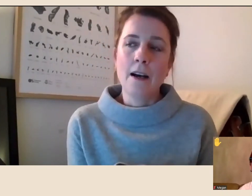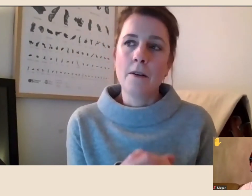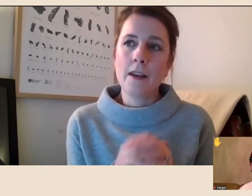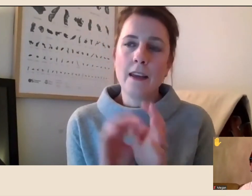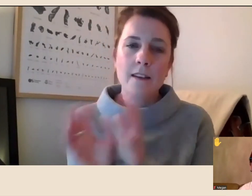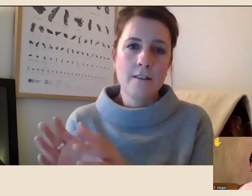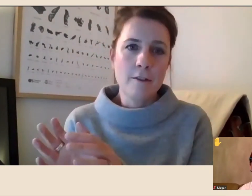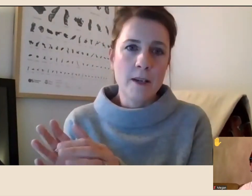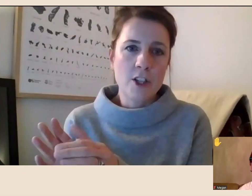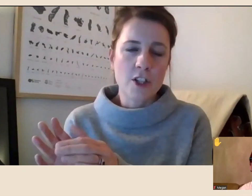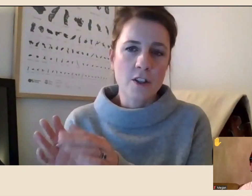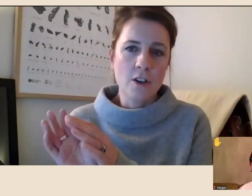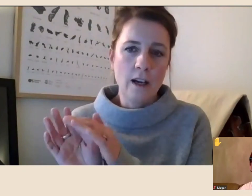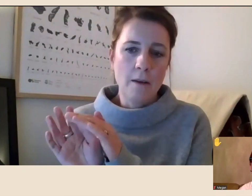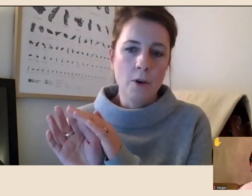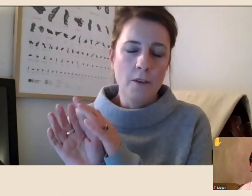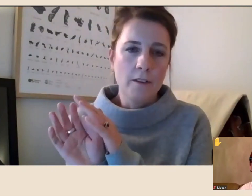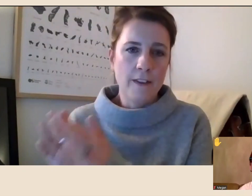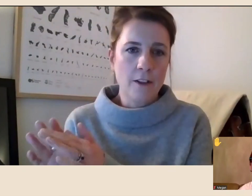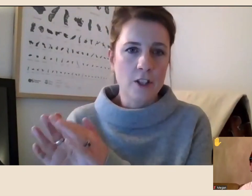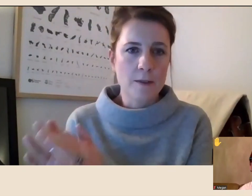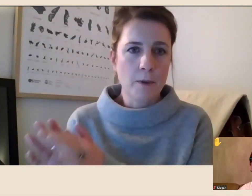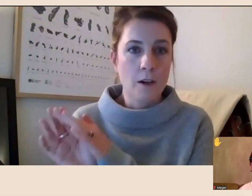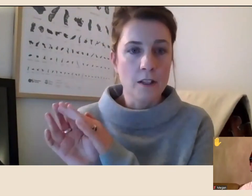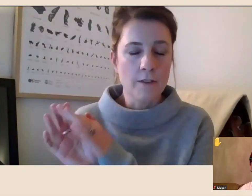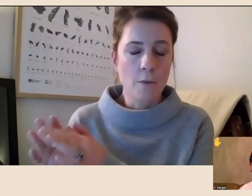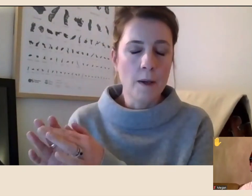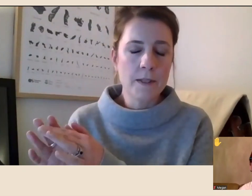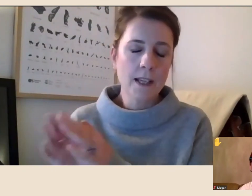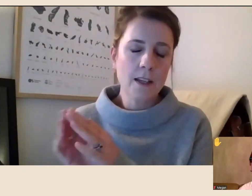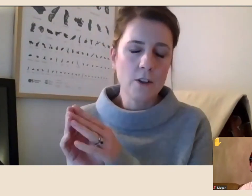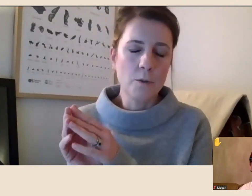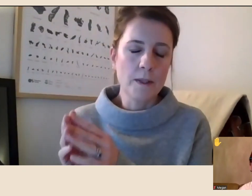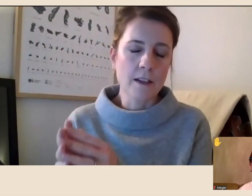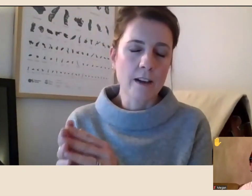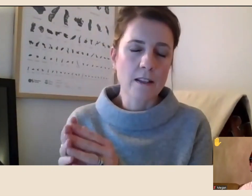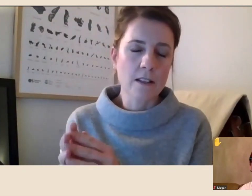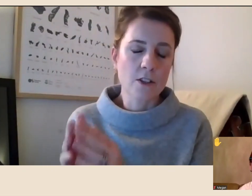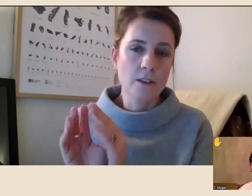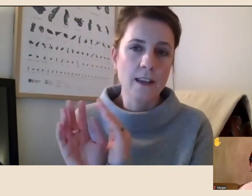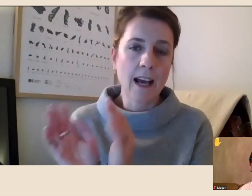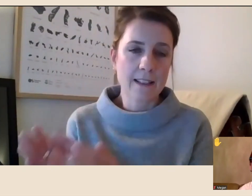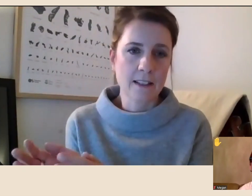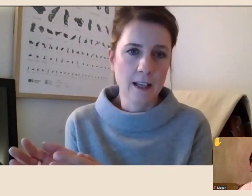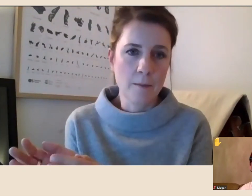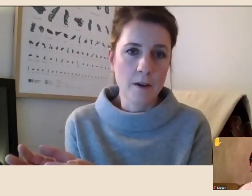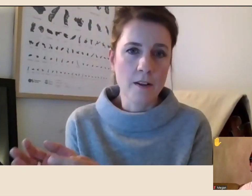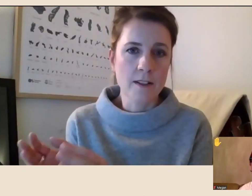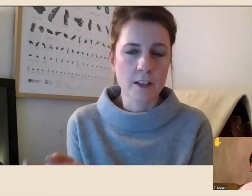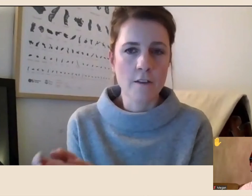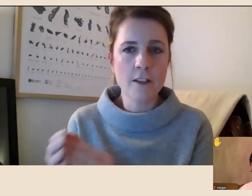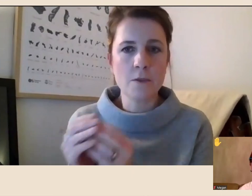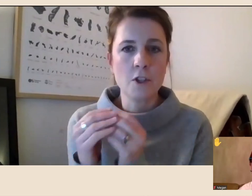In the information on the fellowships part of our website you'll be directed to the Ask a Librarian service